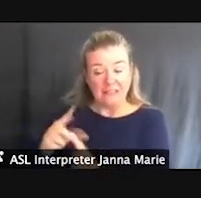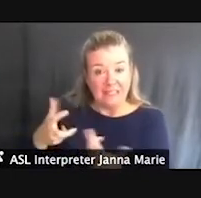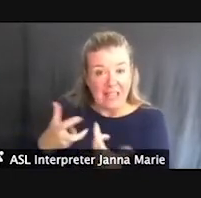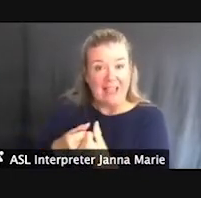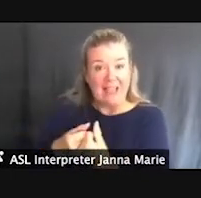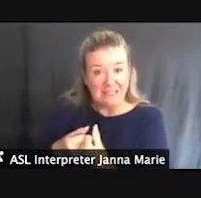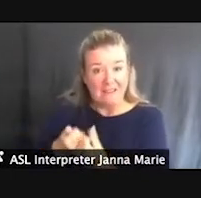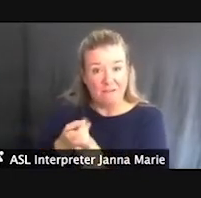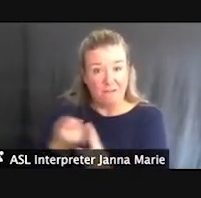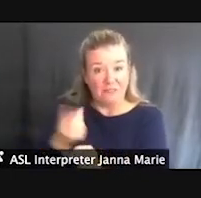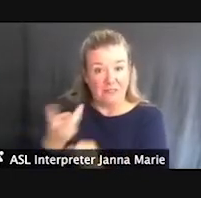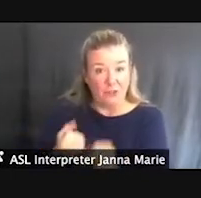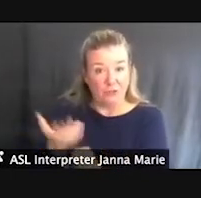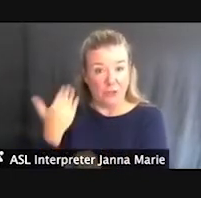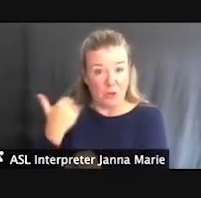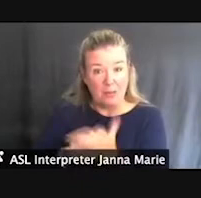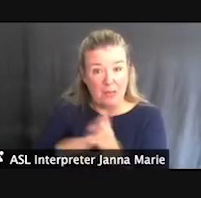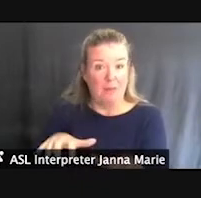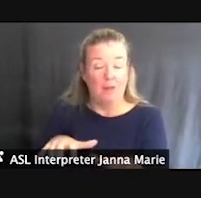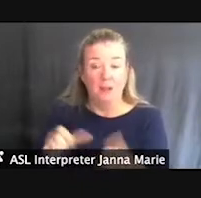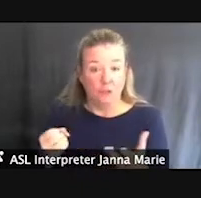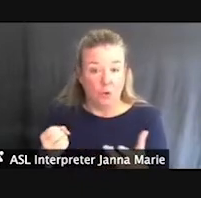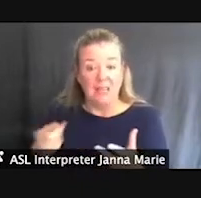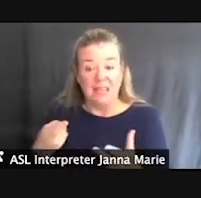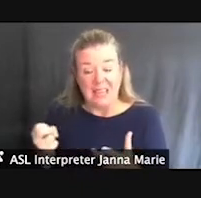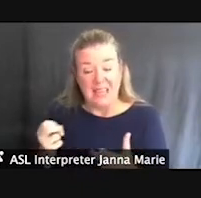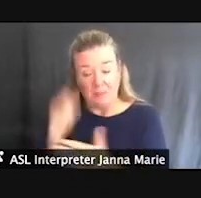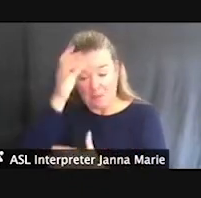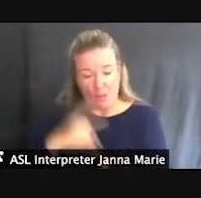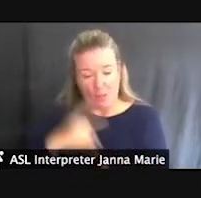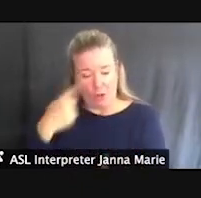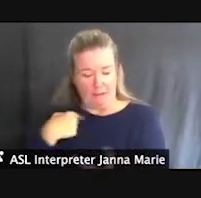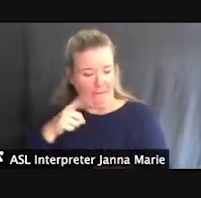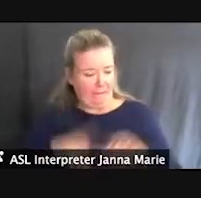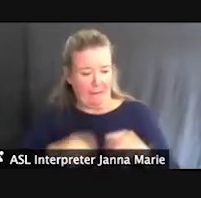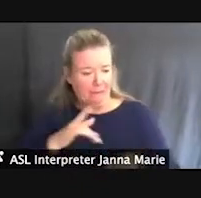It was something he really thought wasn't possible anymore since he had to rely on his wheelchair for mobility.